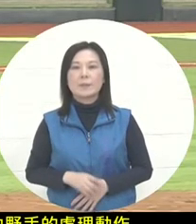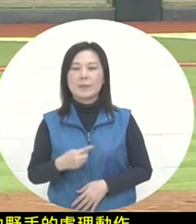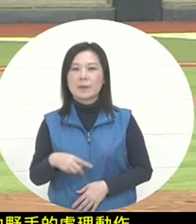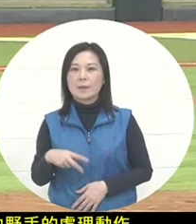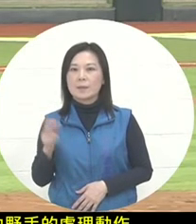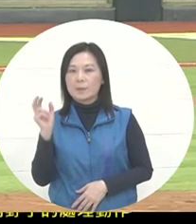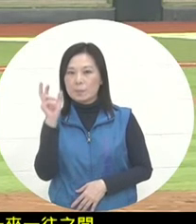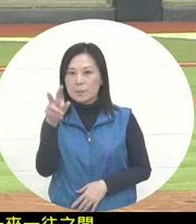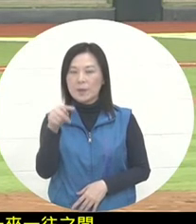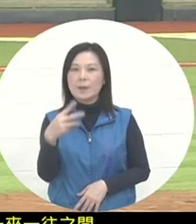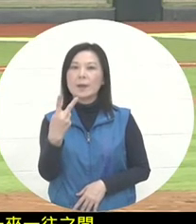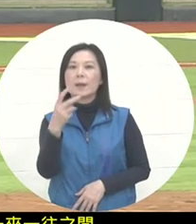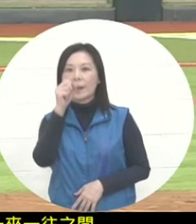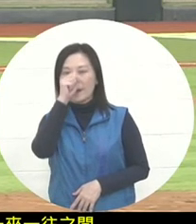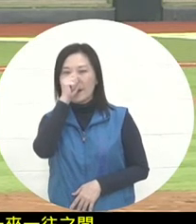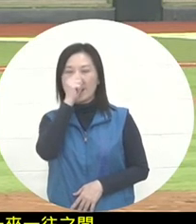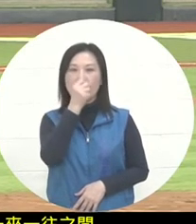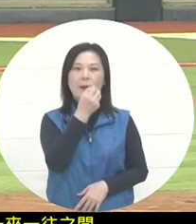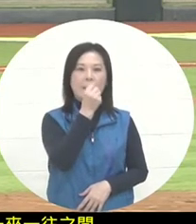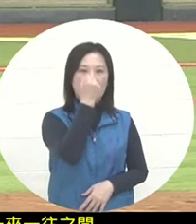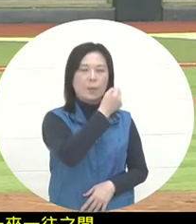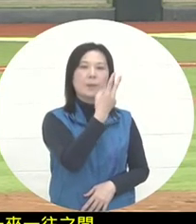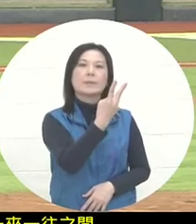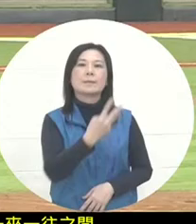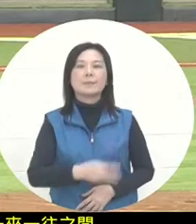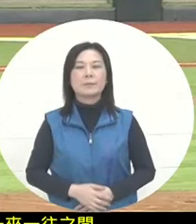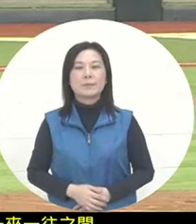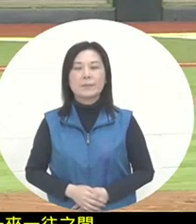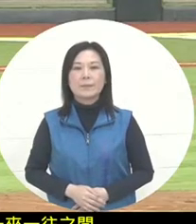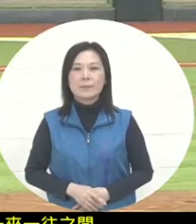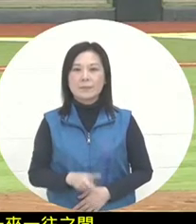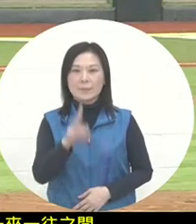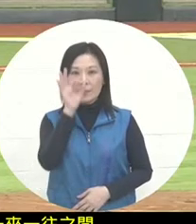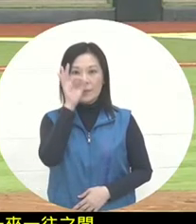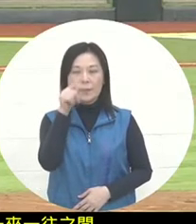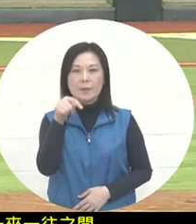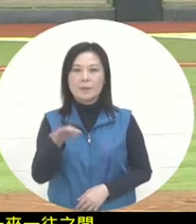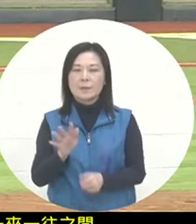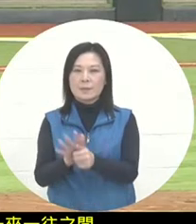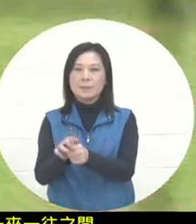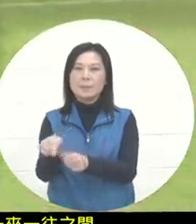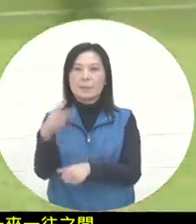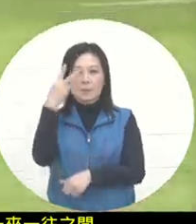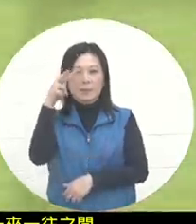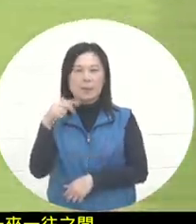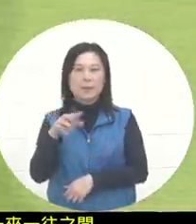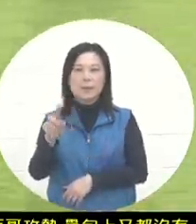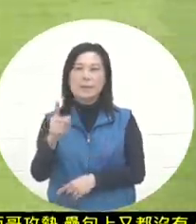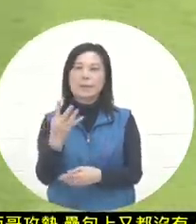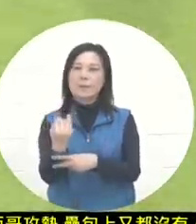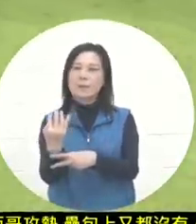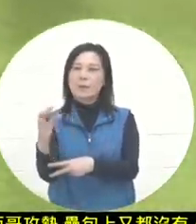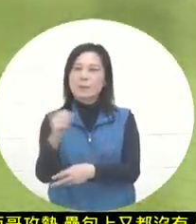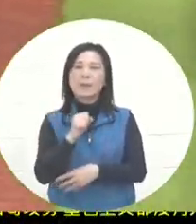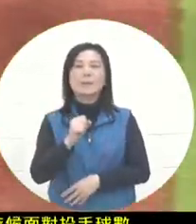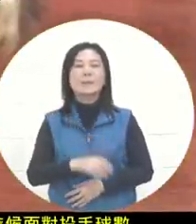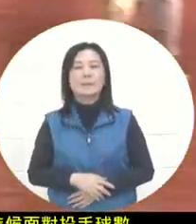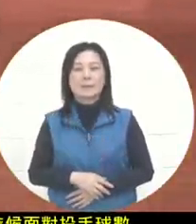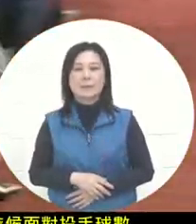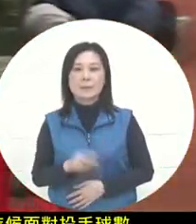ball and came to the good third ring. Let’s see if we can create opportunities by carefully selecting the ball and then assisting the ball. Faced with the shot coming in, the ball